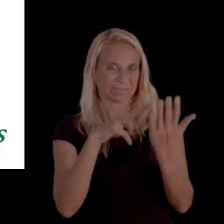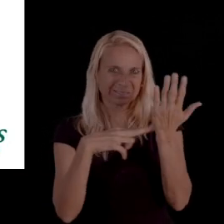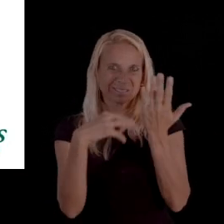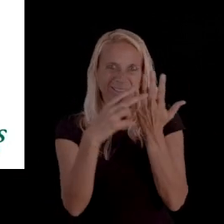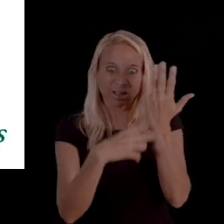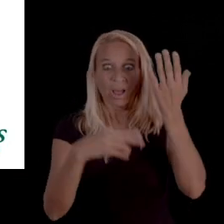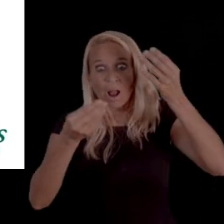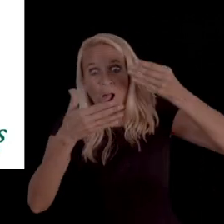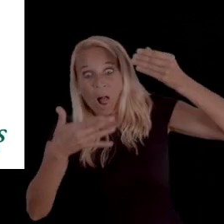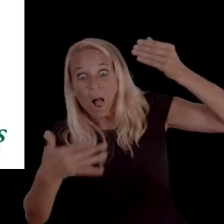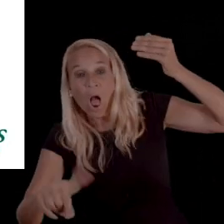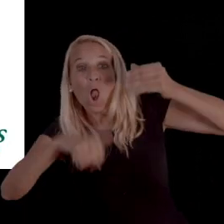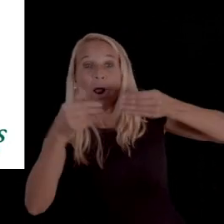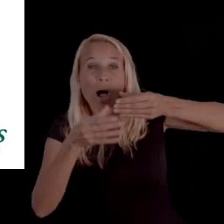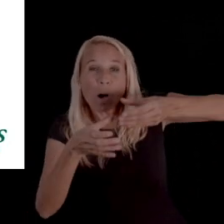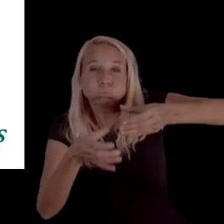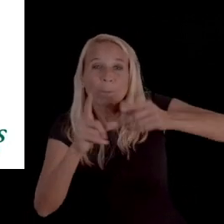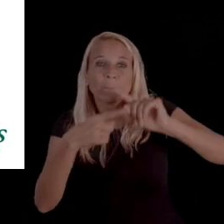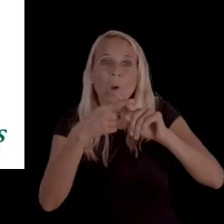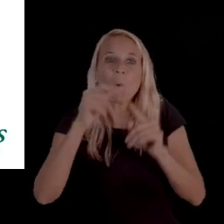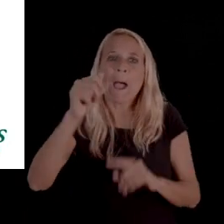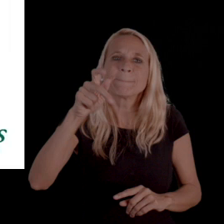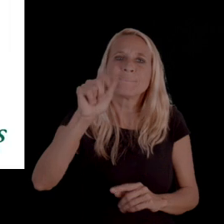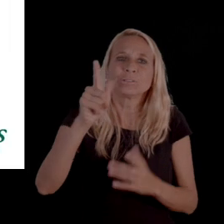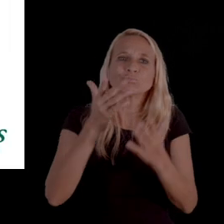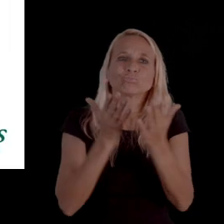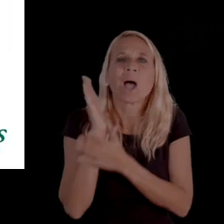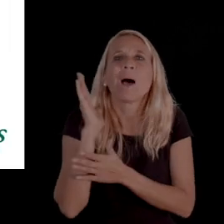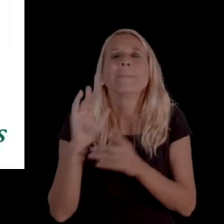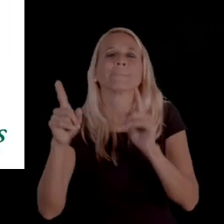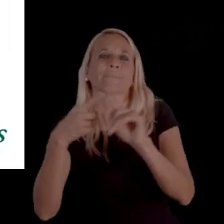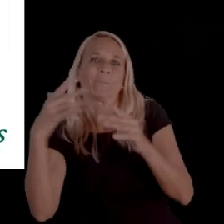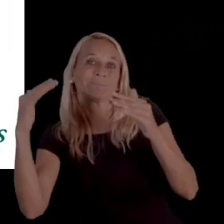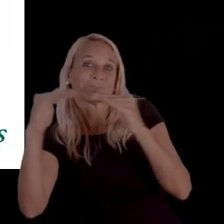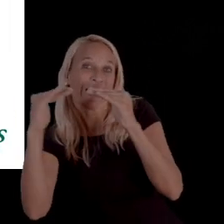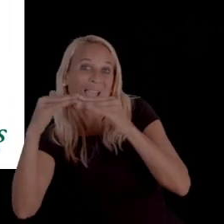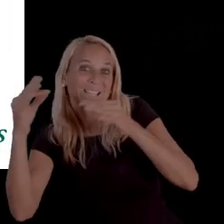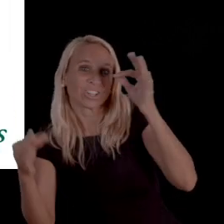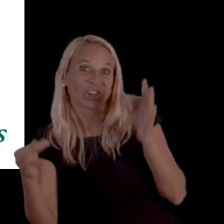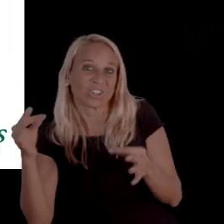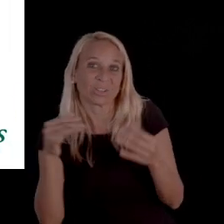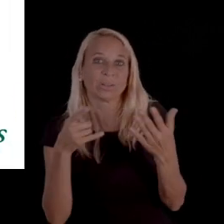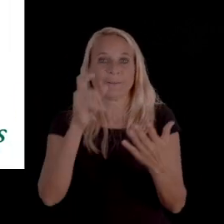about appeal rights, about a fair hearing. There's forms for you to fill out,